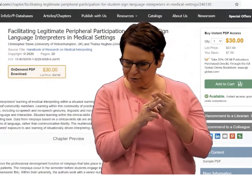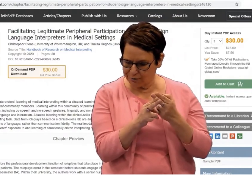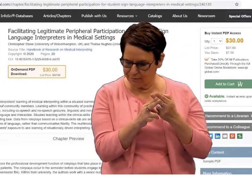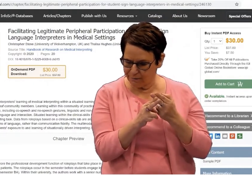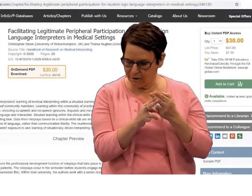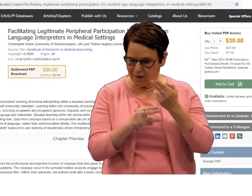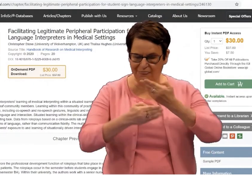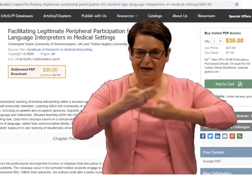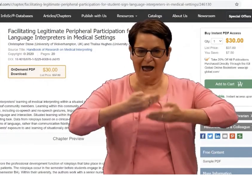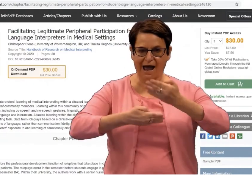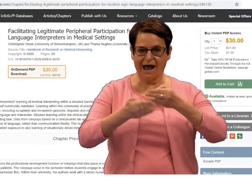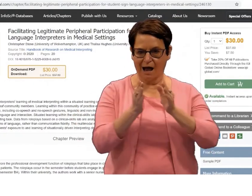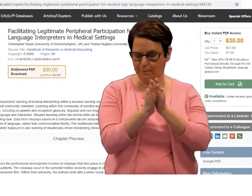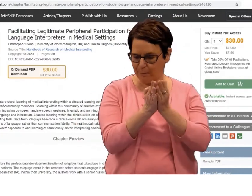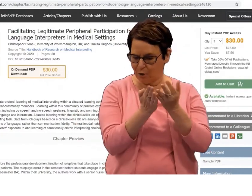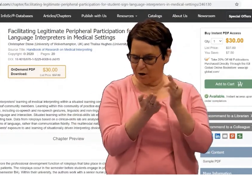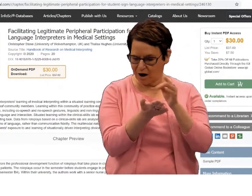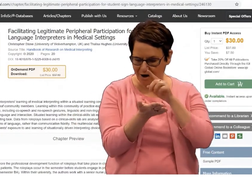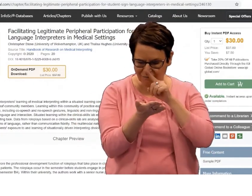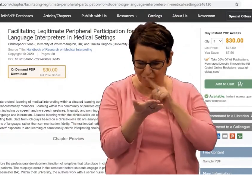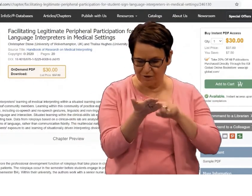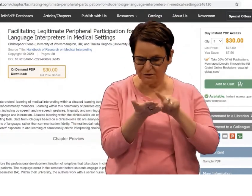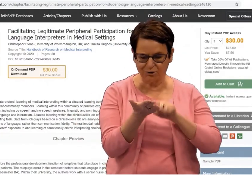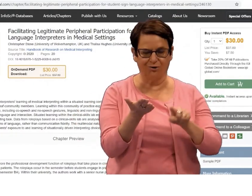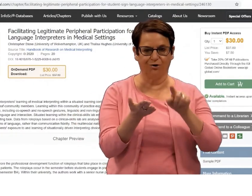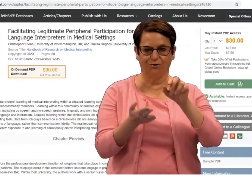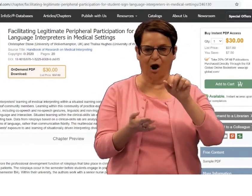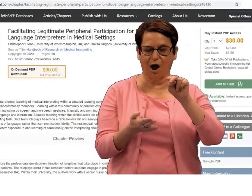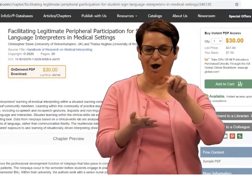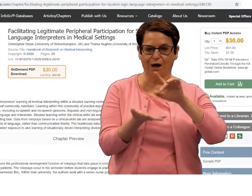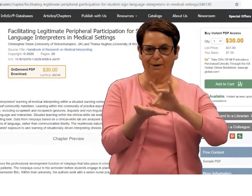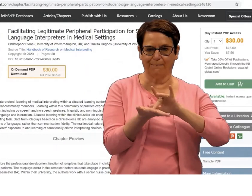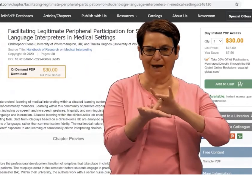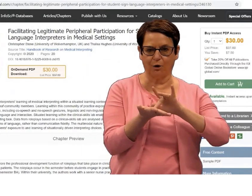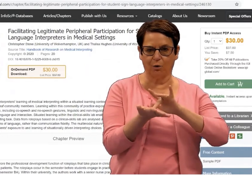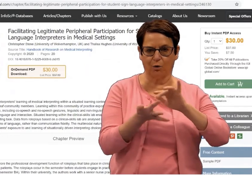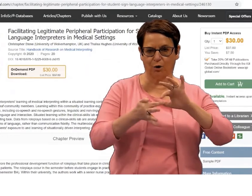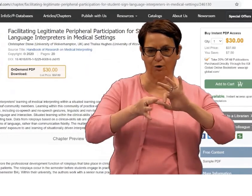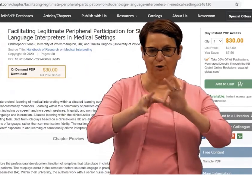The book is called The Handbook of Research